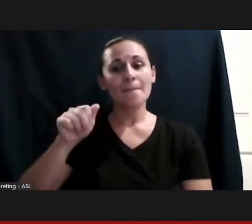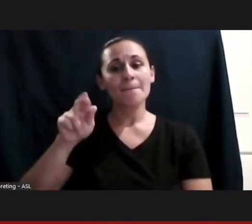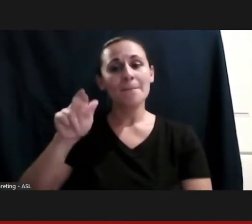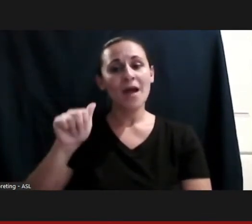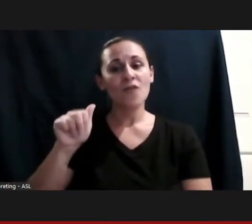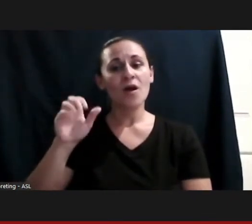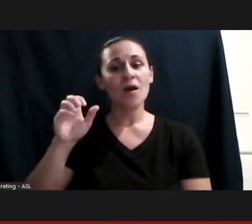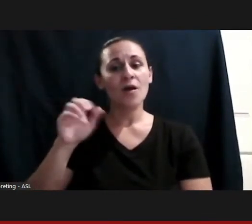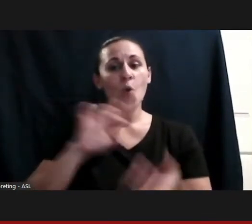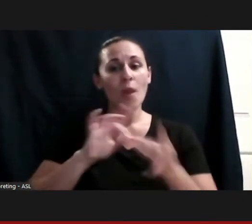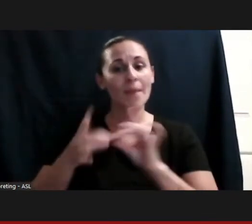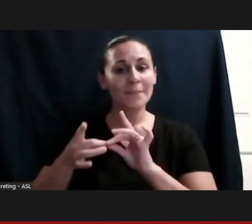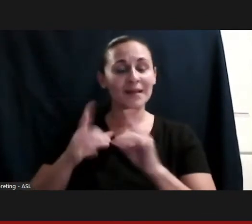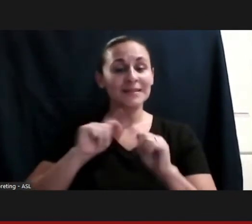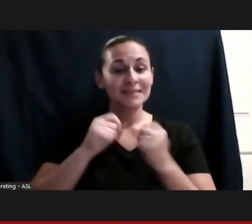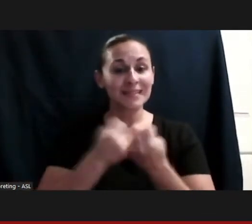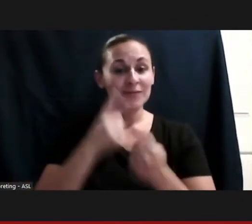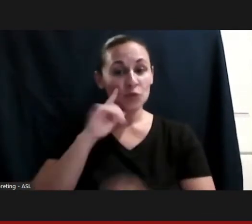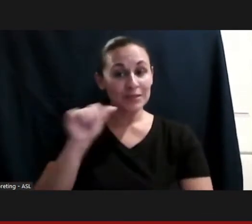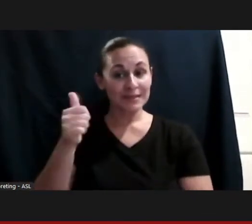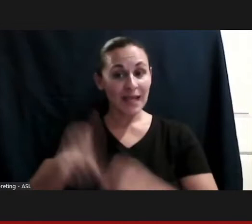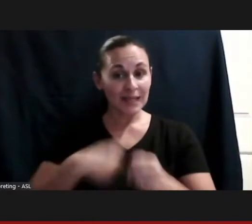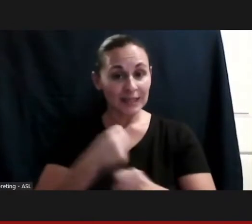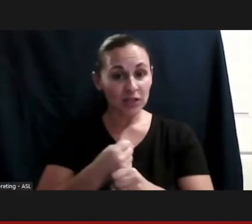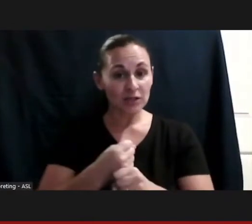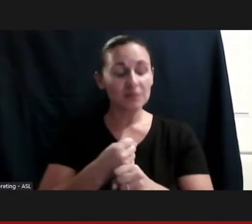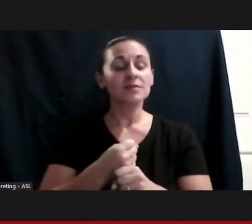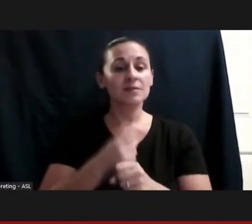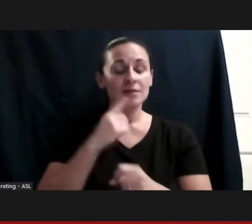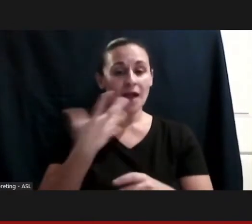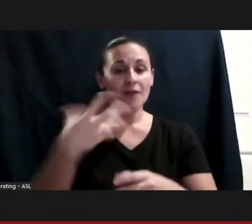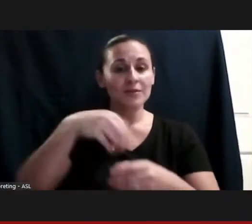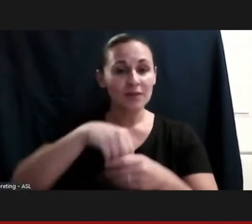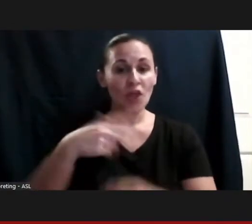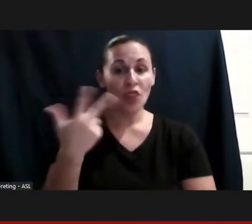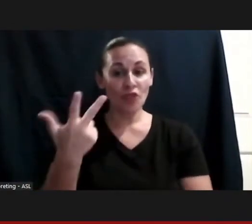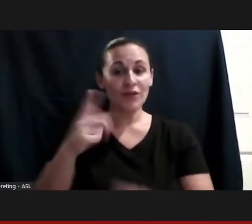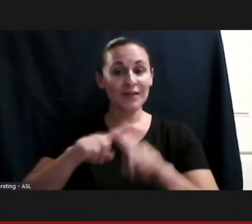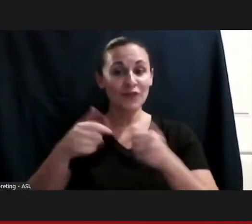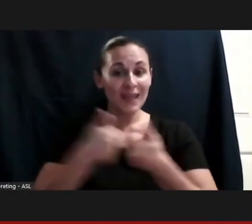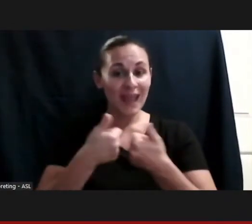I competed with 3 teams in Sydney, Athens, and Beijing and brought home a bunch of medals.